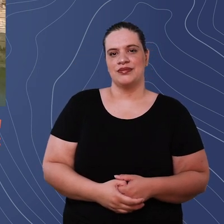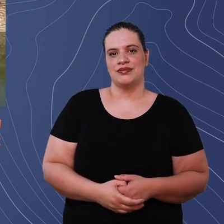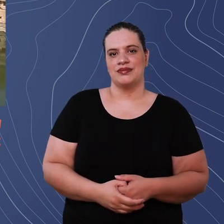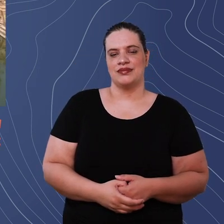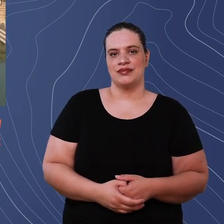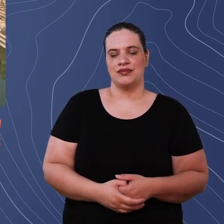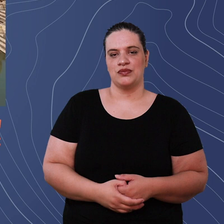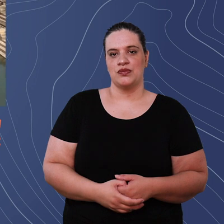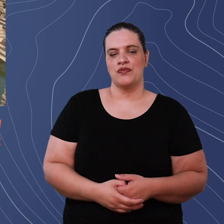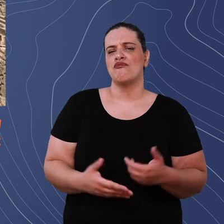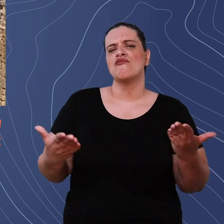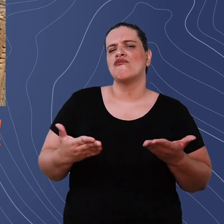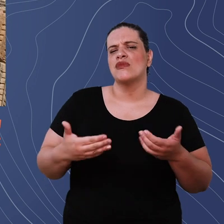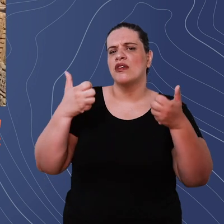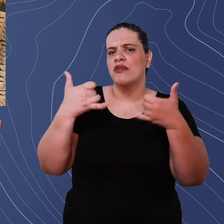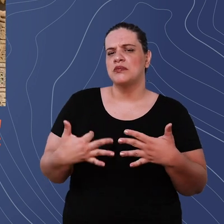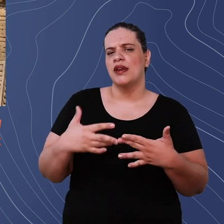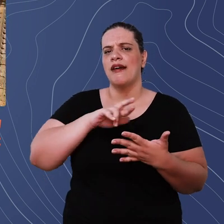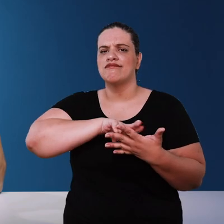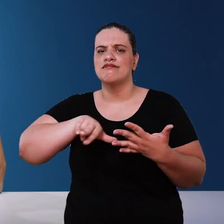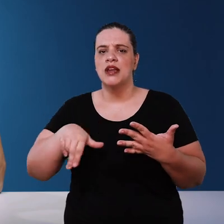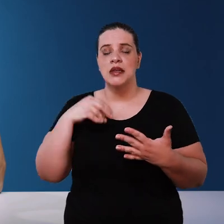In this video we are going to talk about a series of experiences and technologies